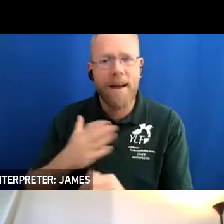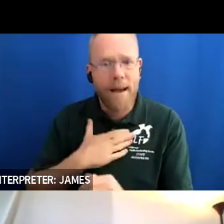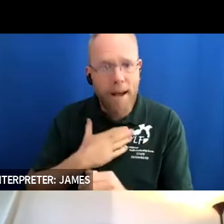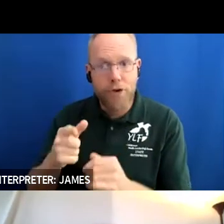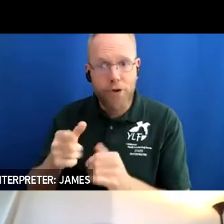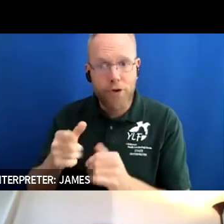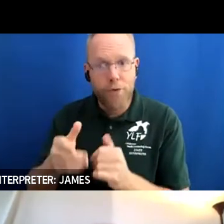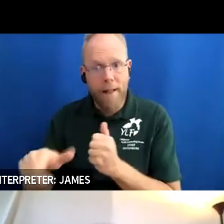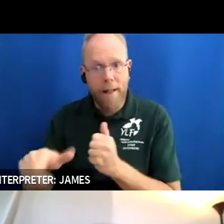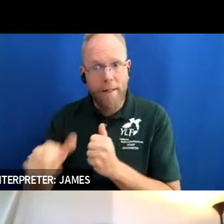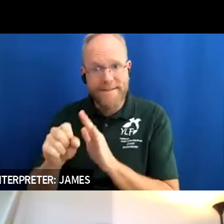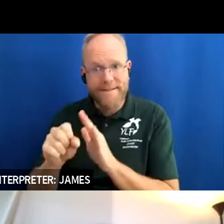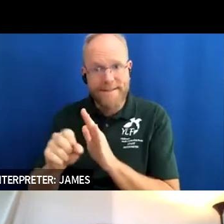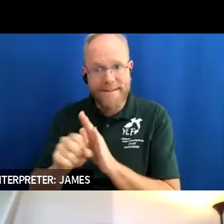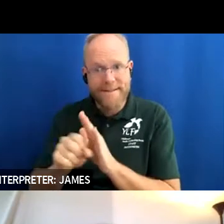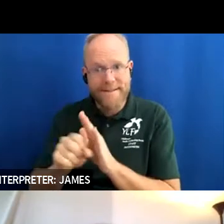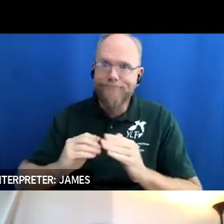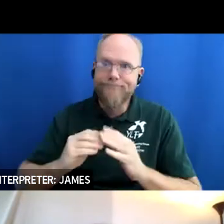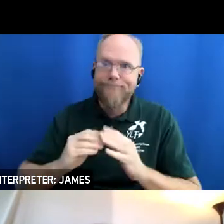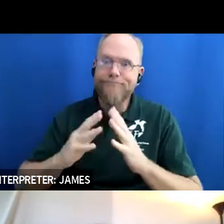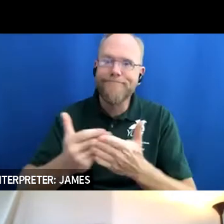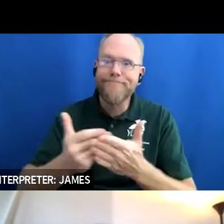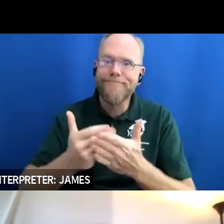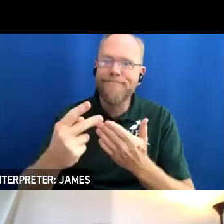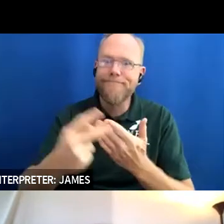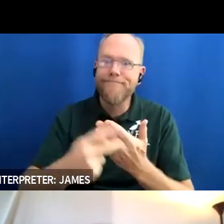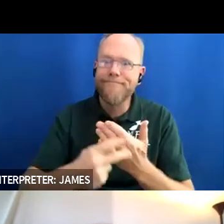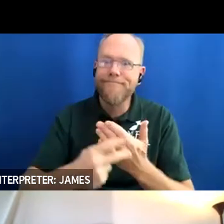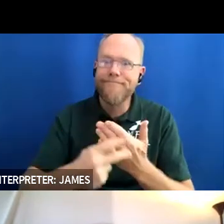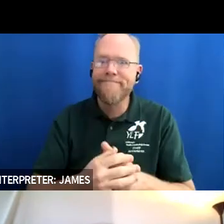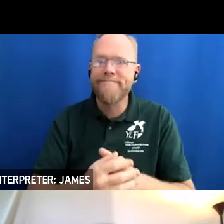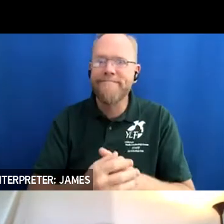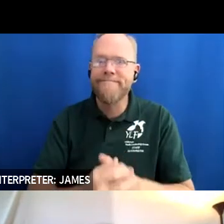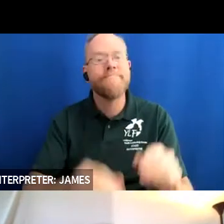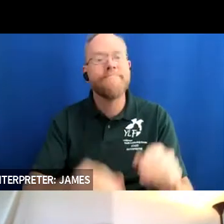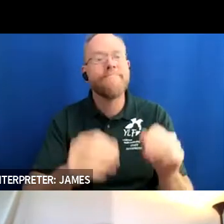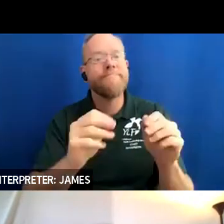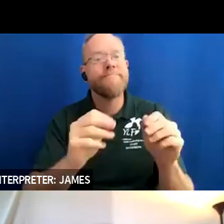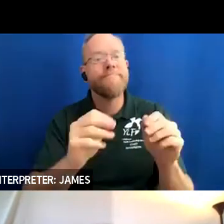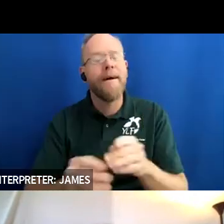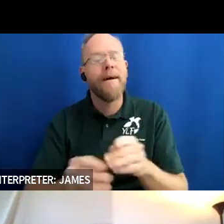that especially alaska how exciting okay nathan what about you how has ylf impacted your life